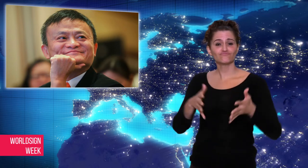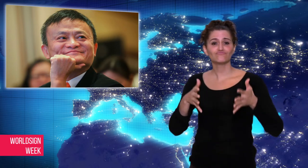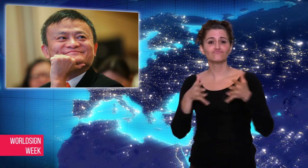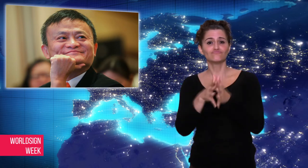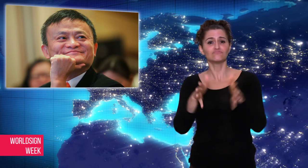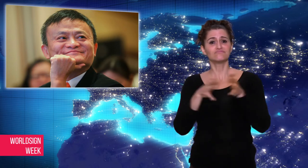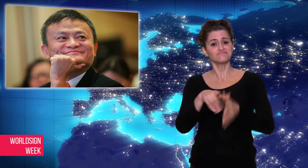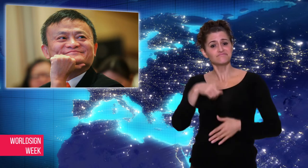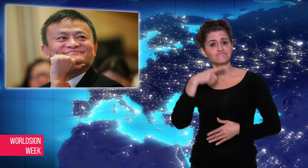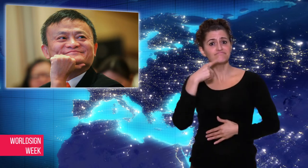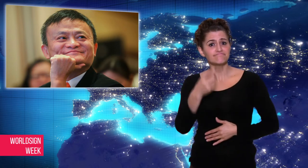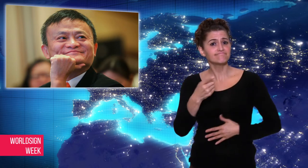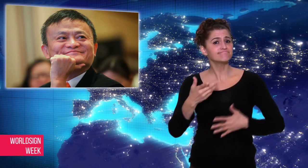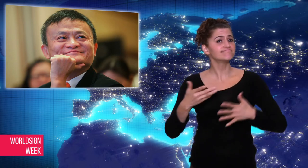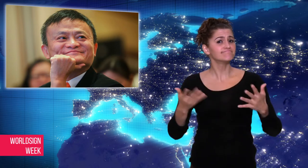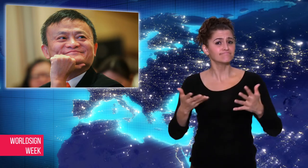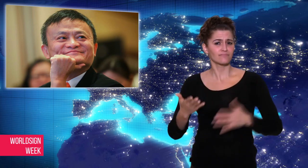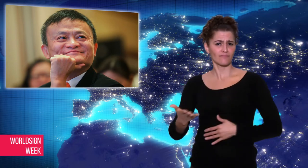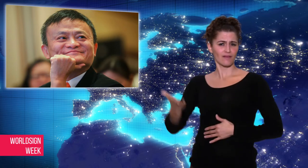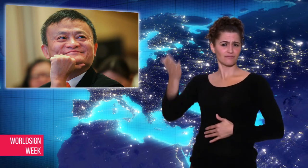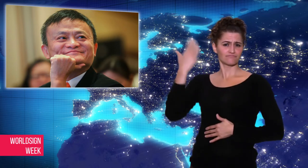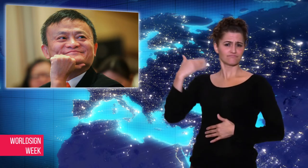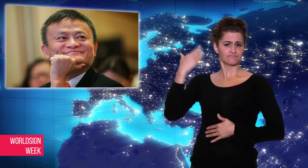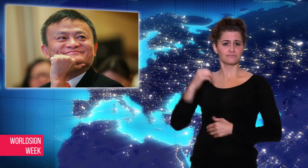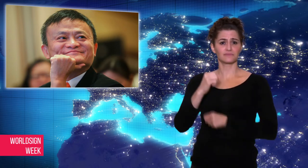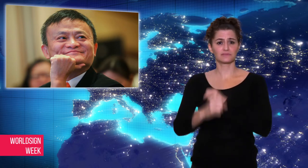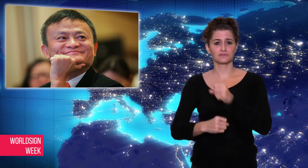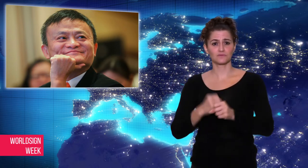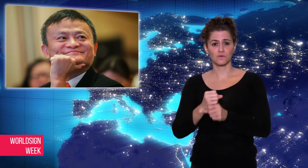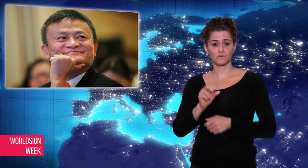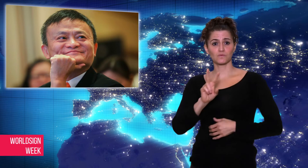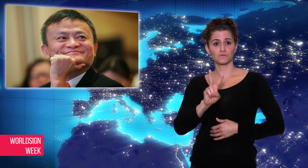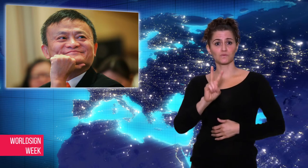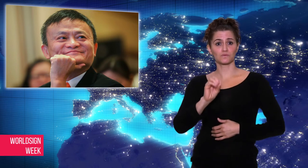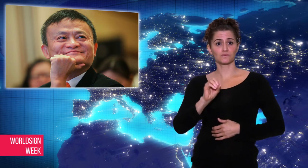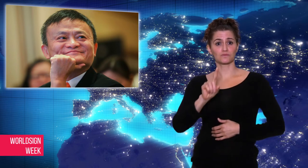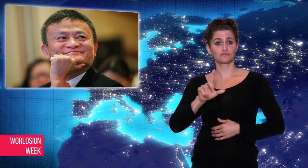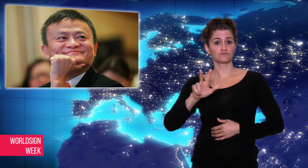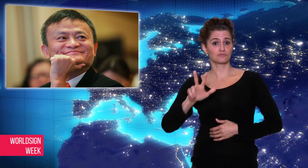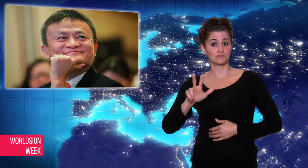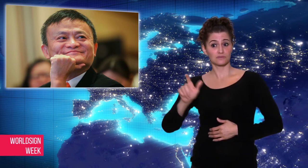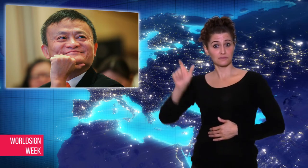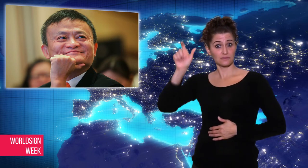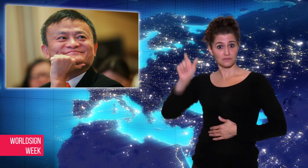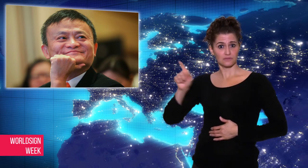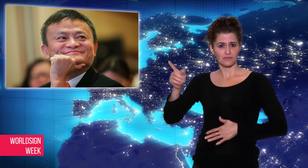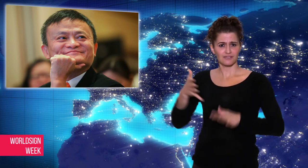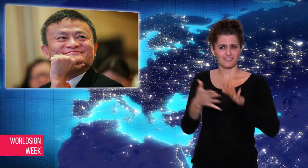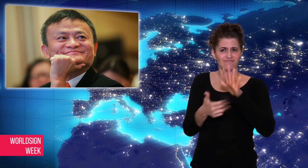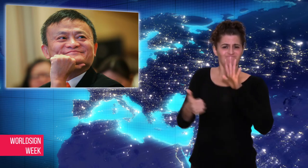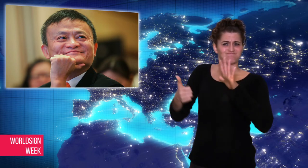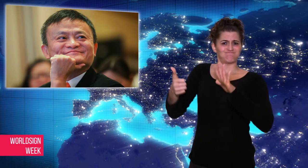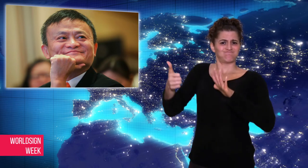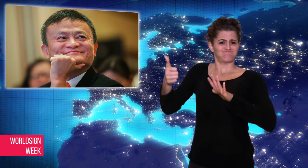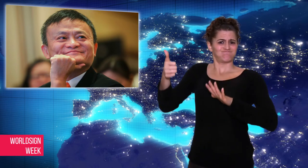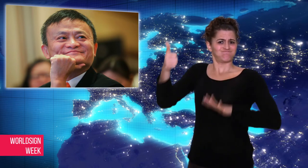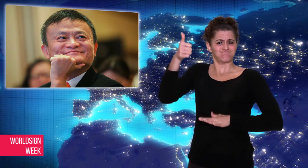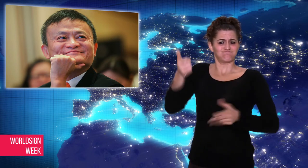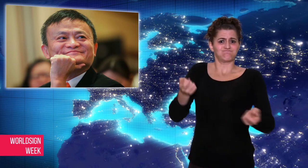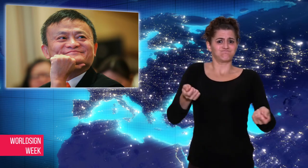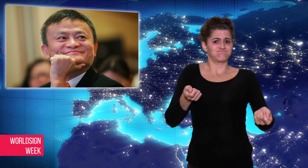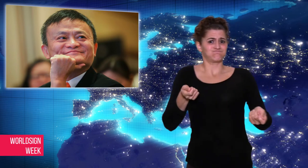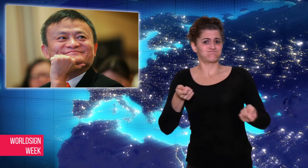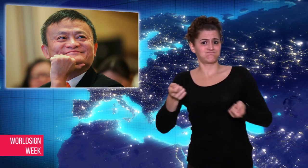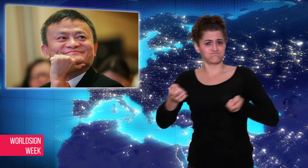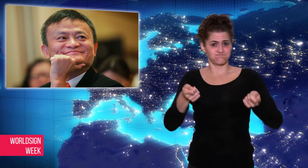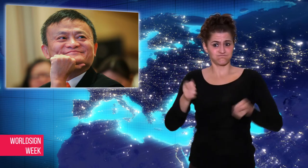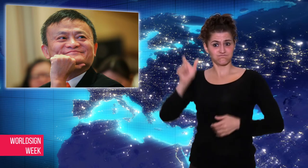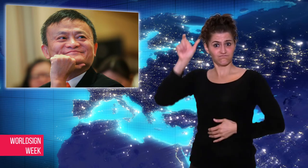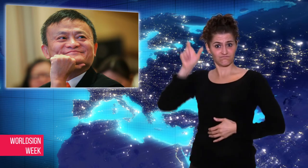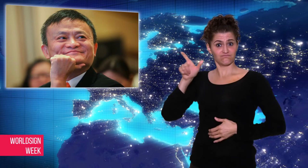Zhang, whose position was handed over